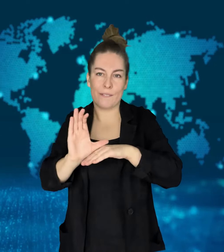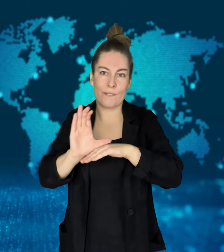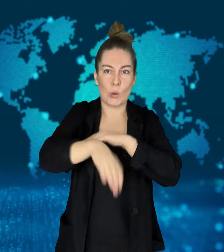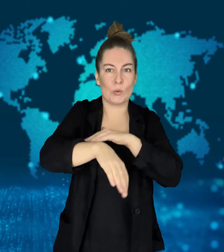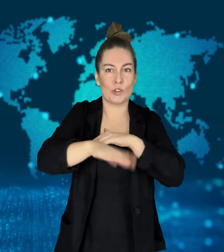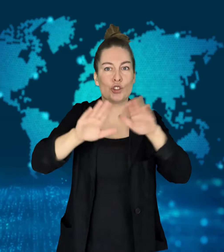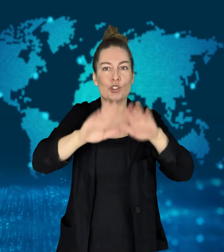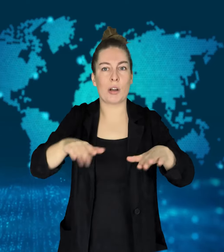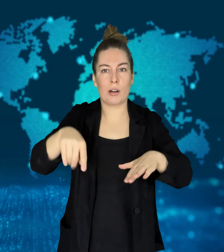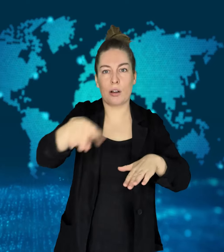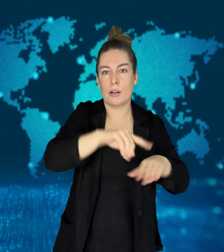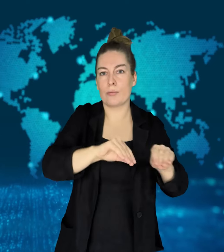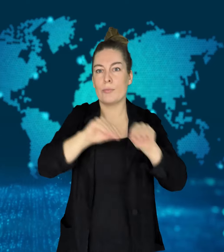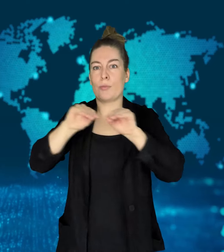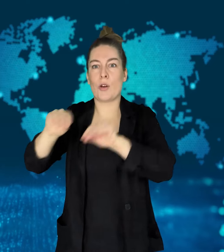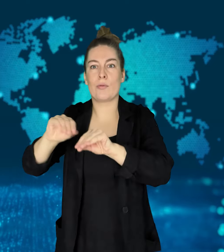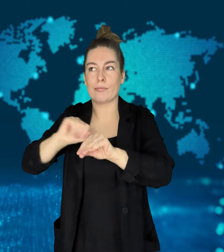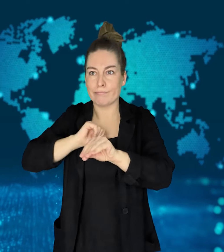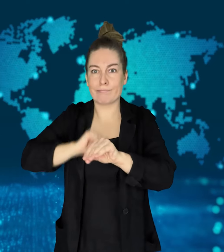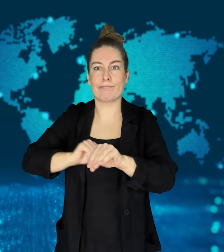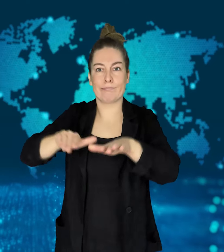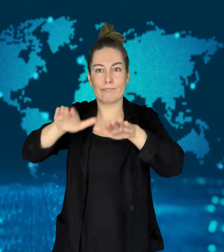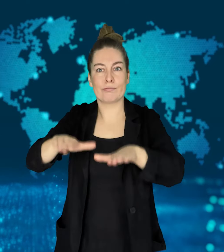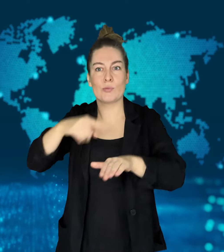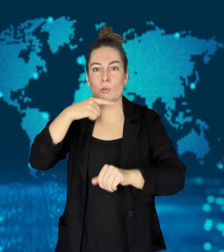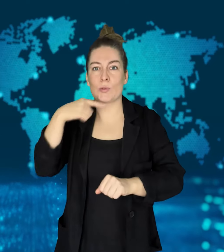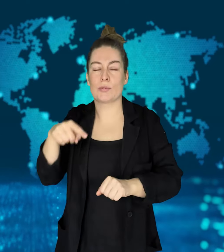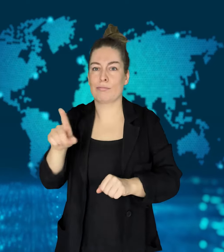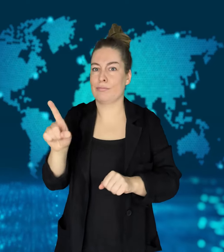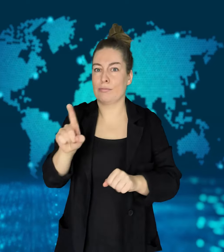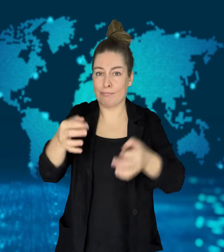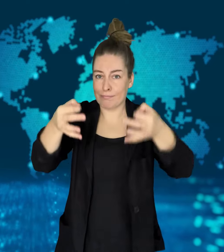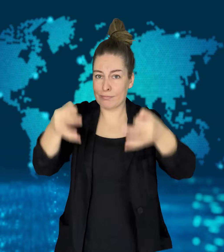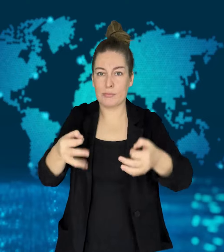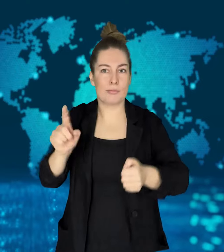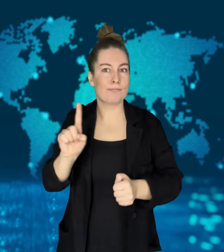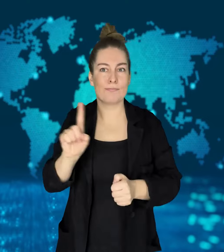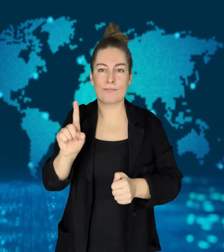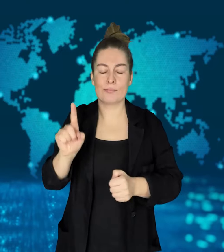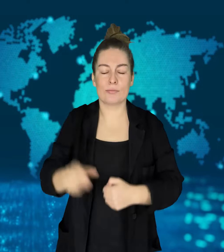Ukraine referred to the policy as "forced child deportations" and called it illegal.